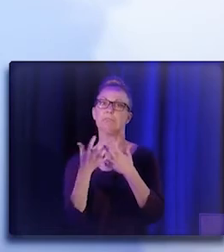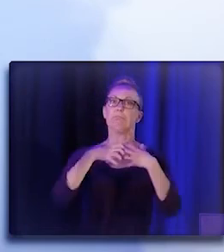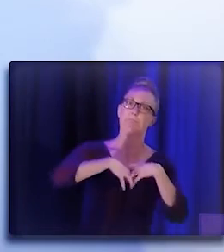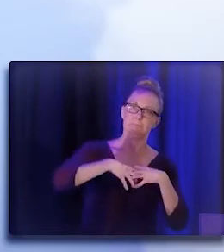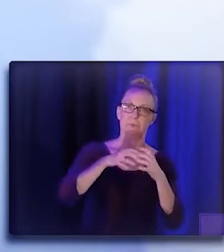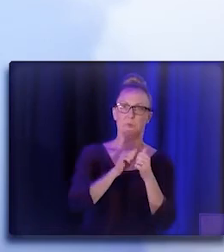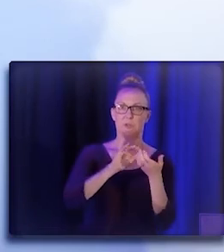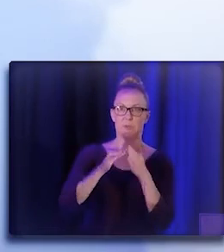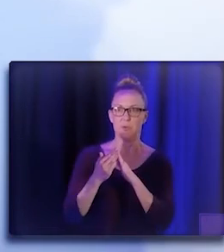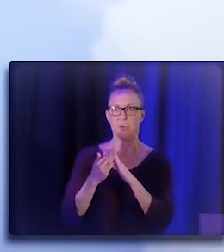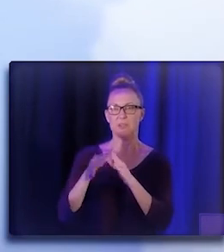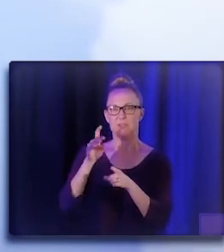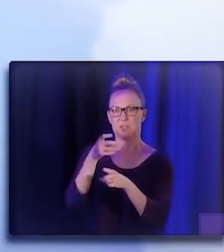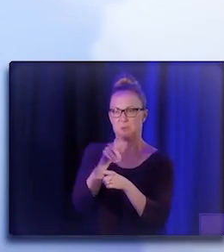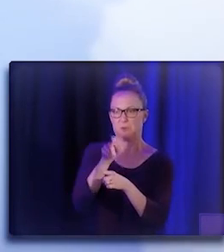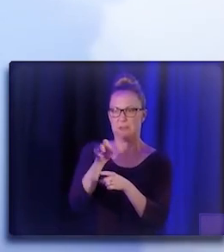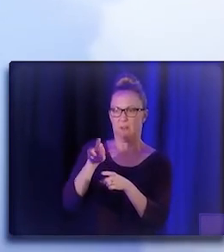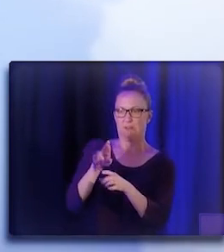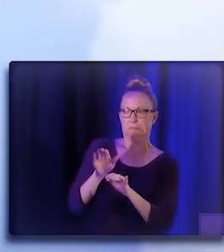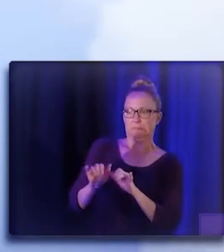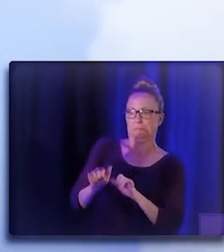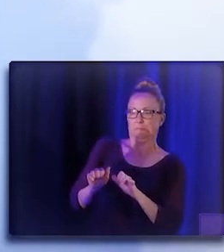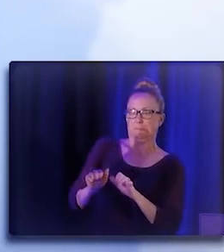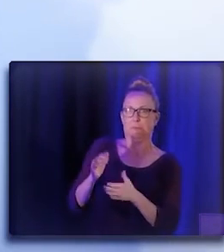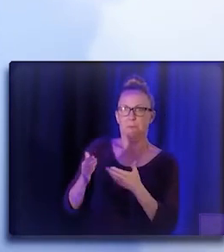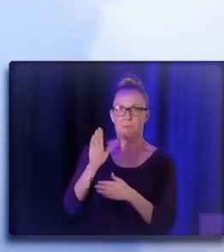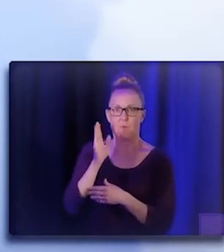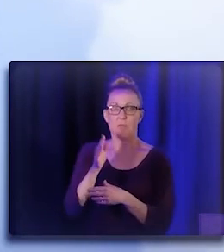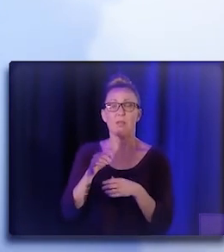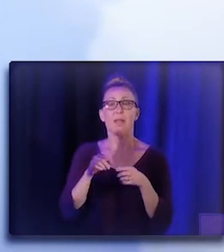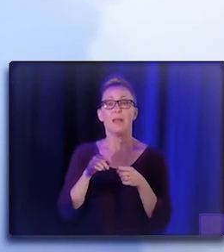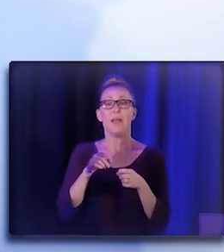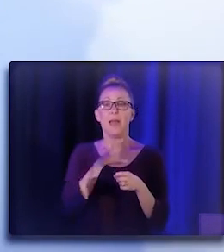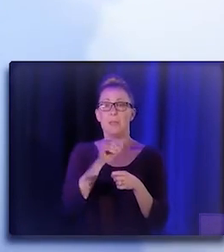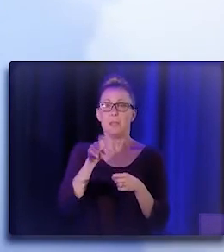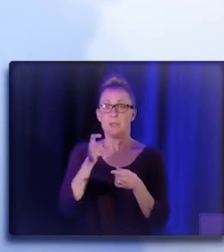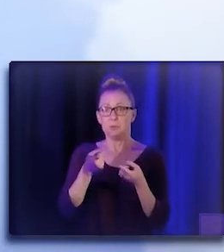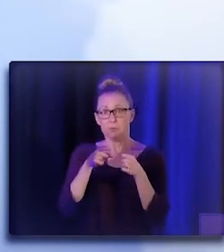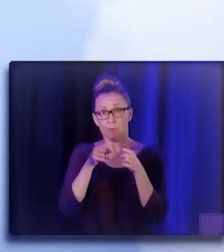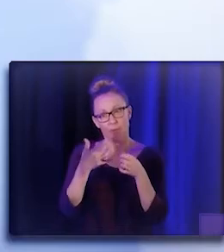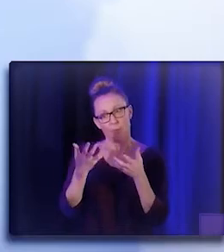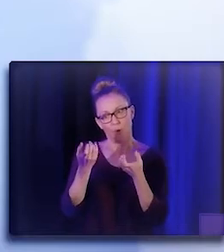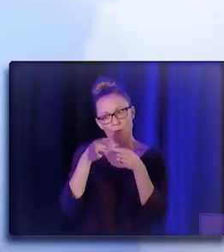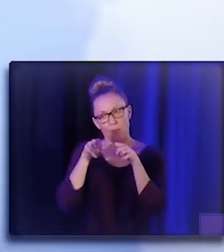and the original team regards to be aligned with the community, work with the community, that will be far away.